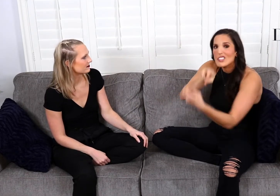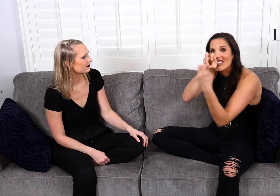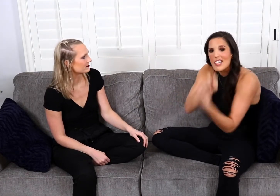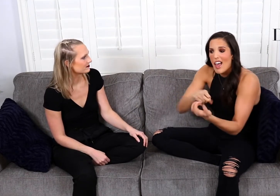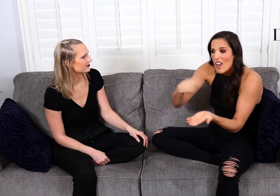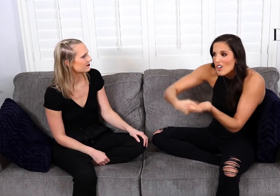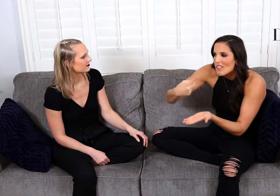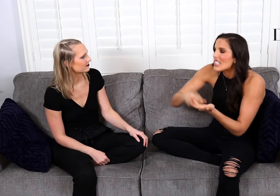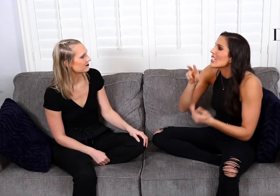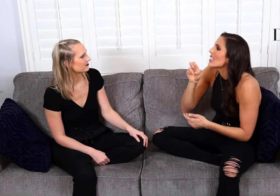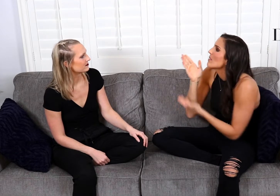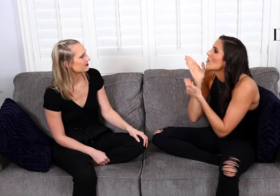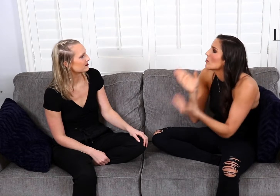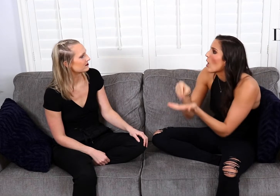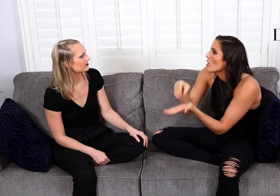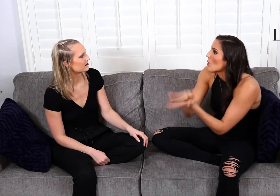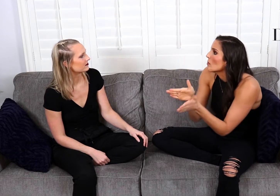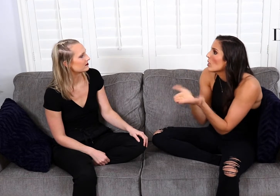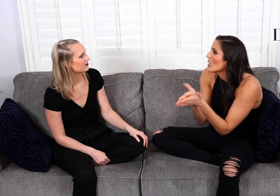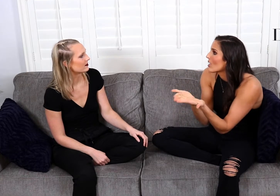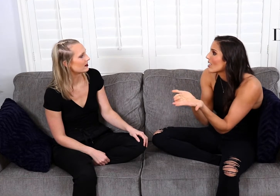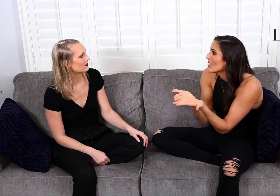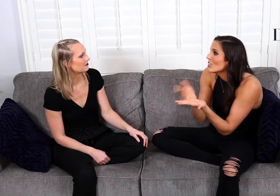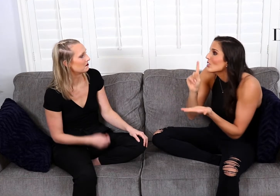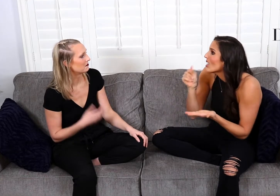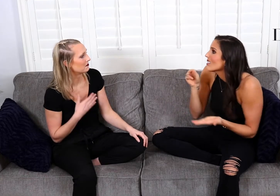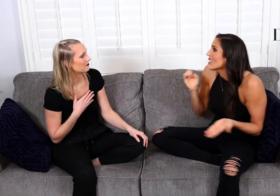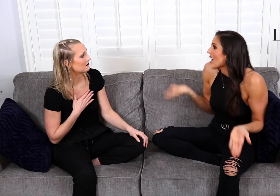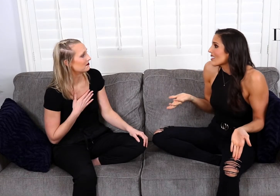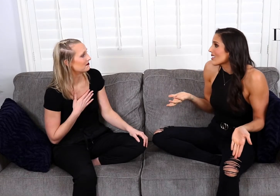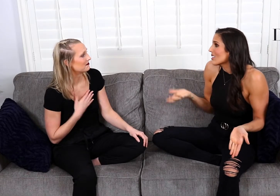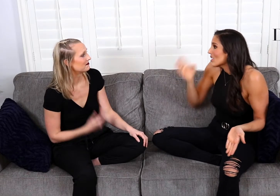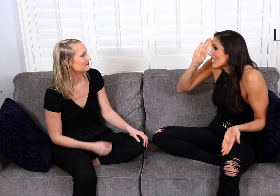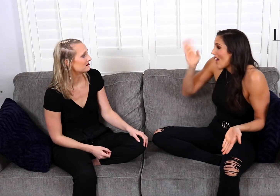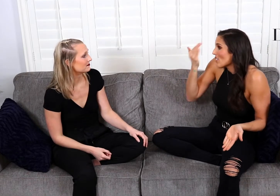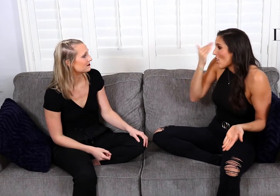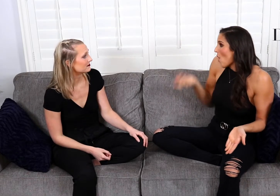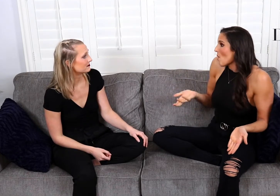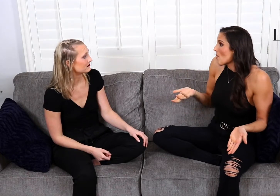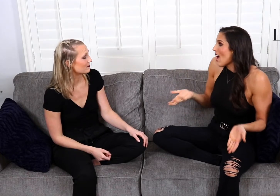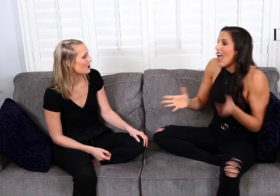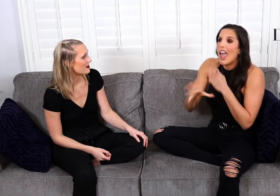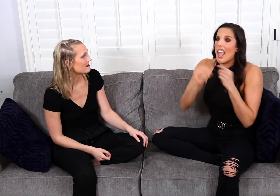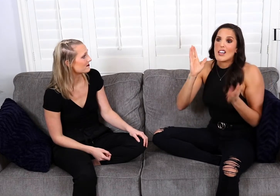and we sat down and had a good conversation. He even brought a notebook! Just in case, because you never know.